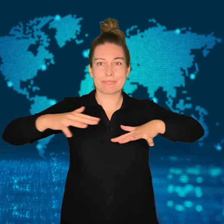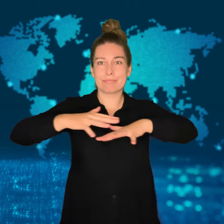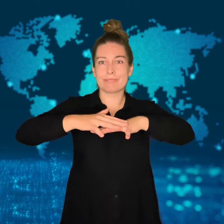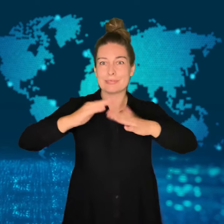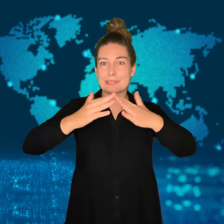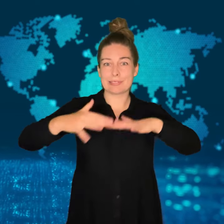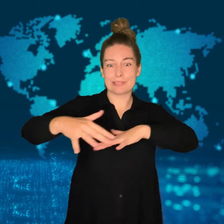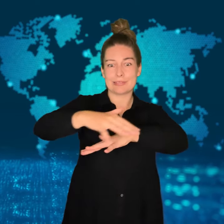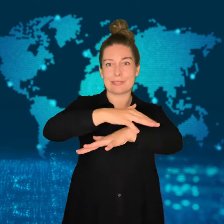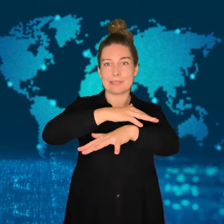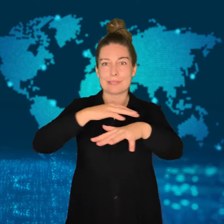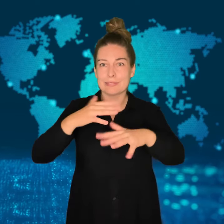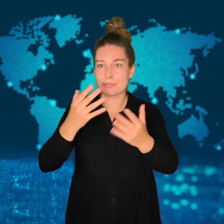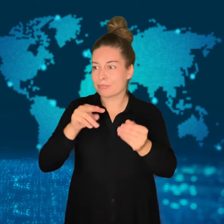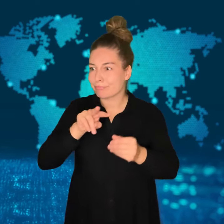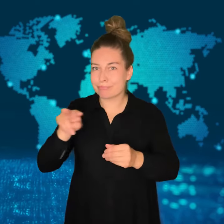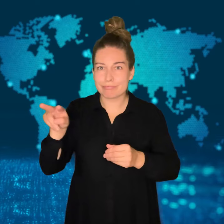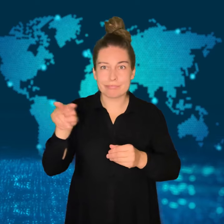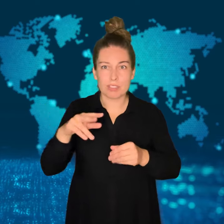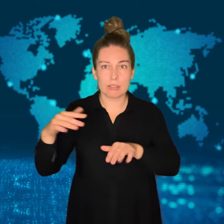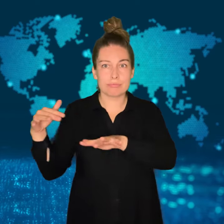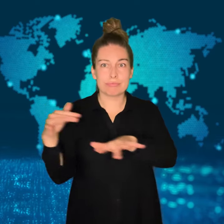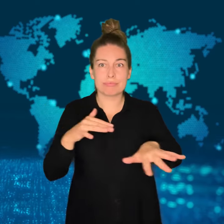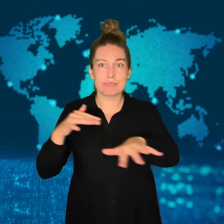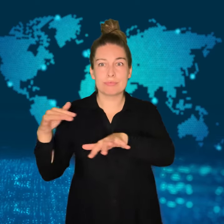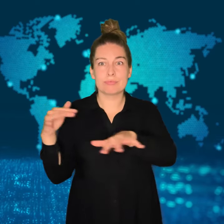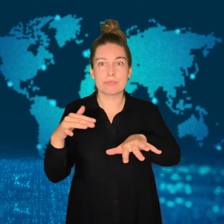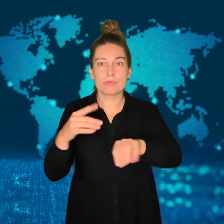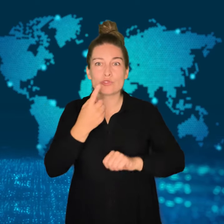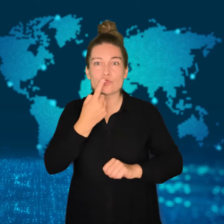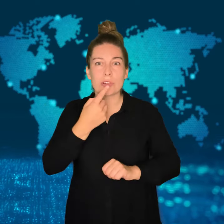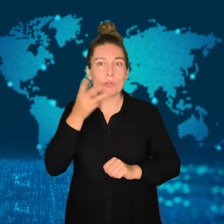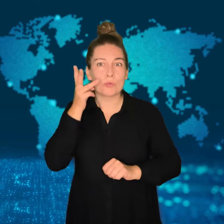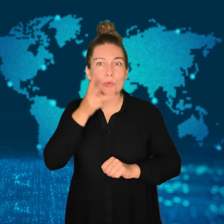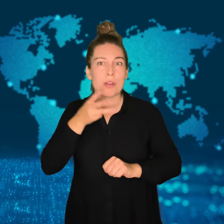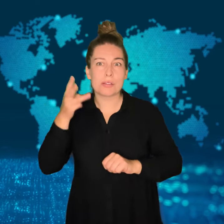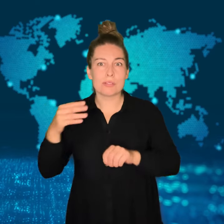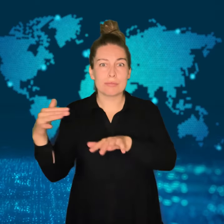a small town in Portugal.